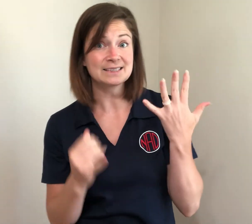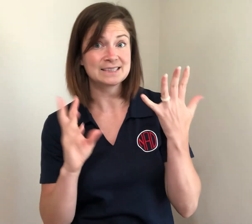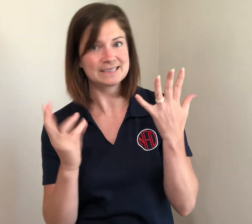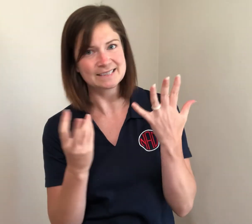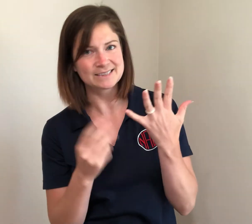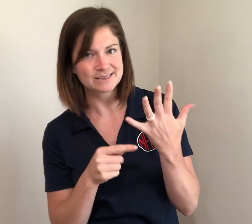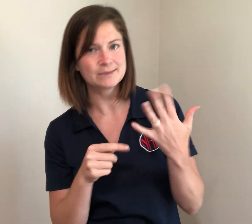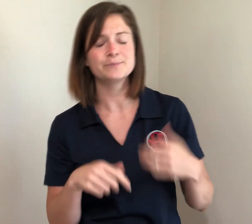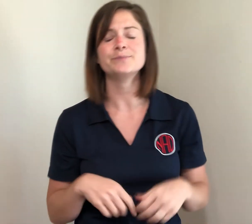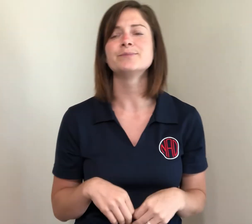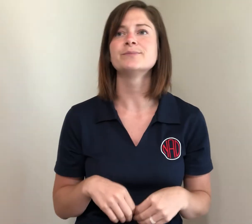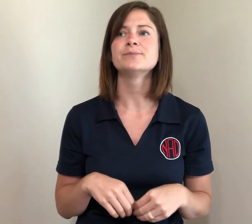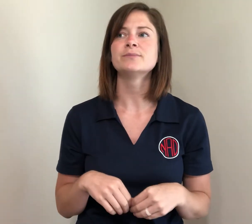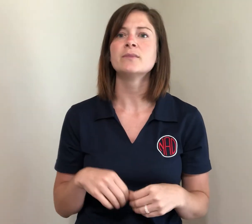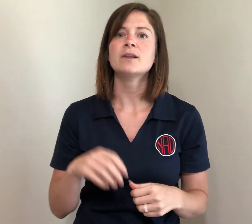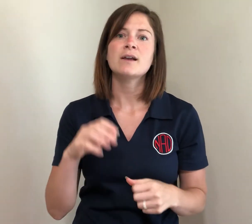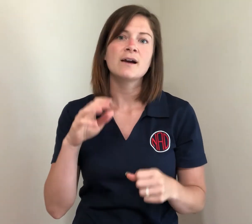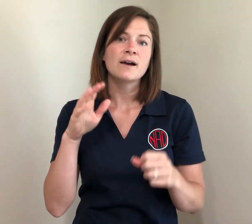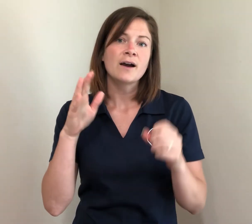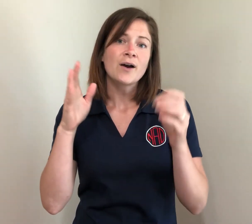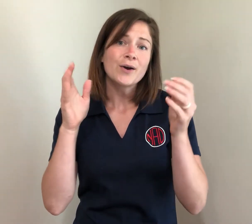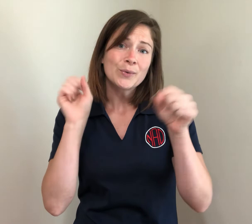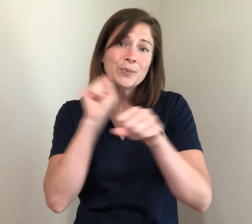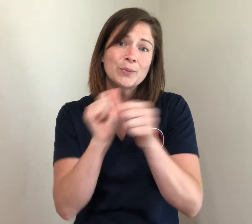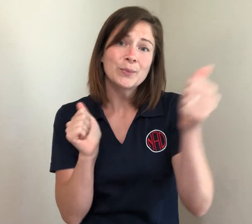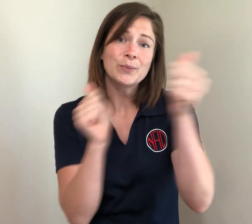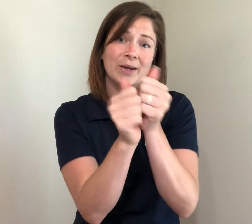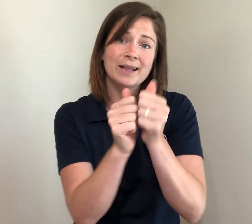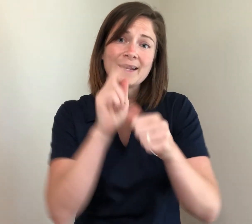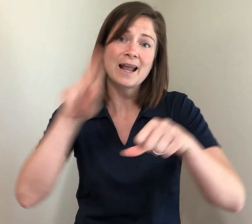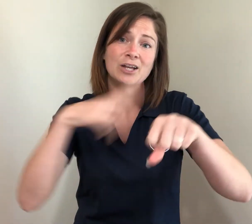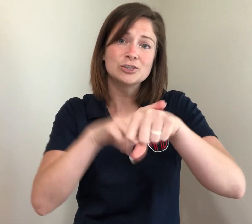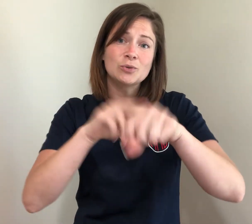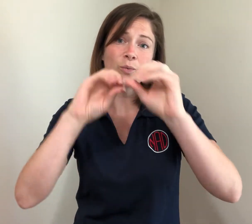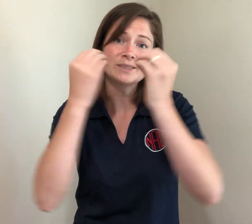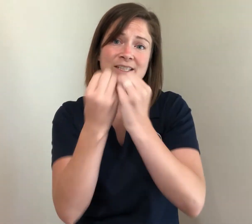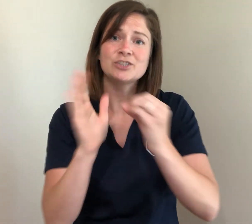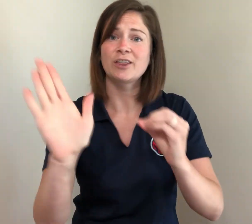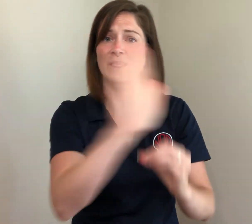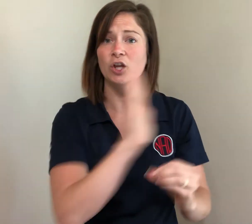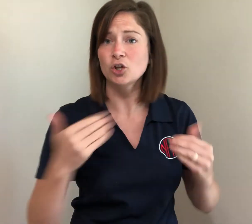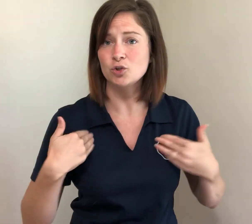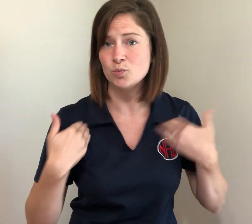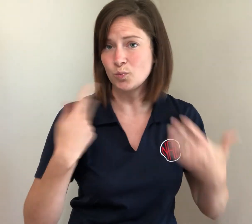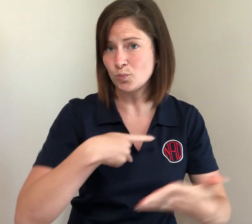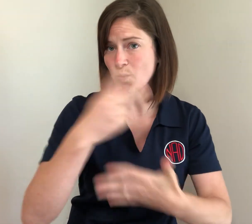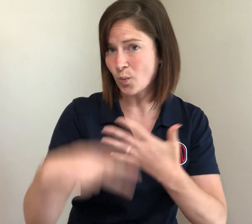and work with other organizations’ youth programs.